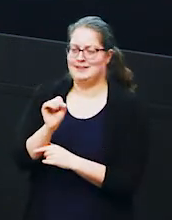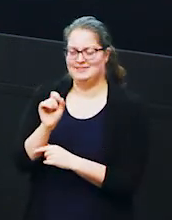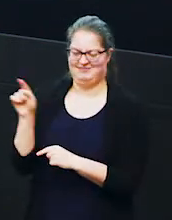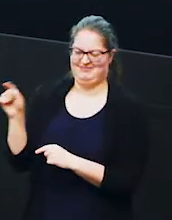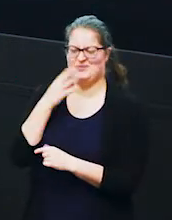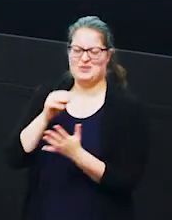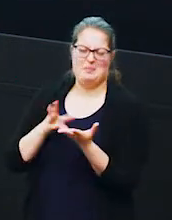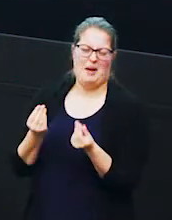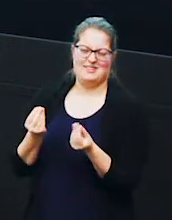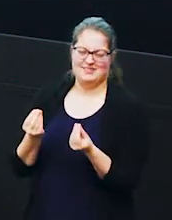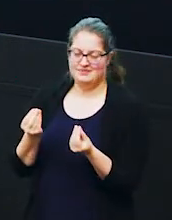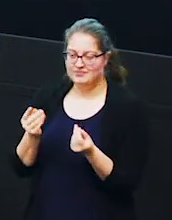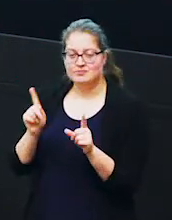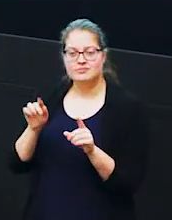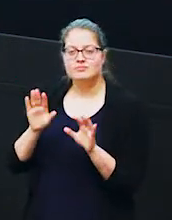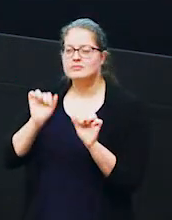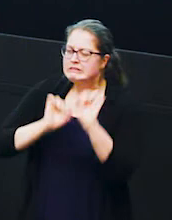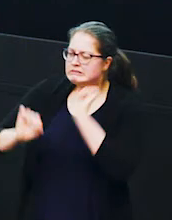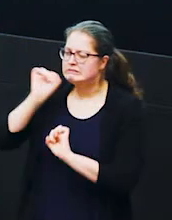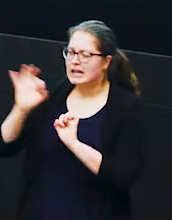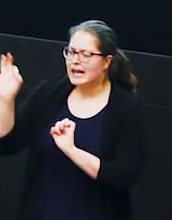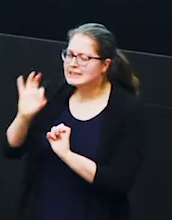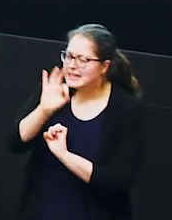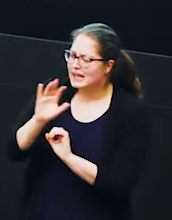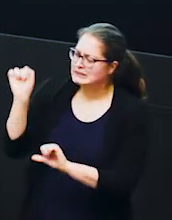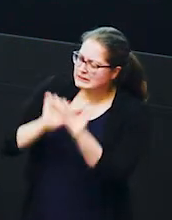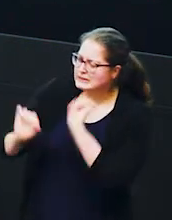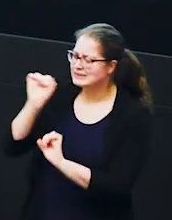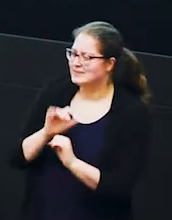it's also a really good fly repellent insect repellent so covering yourself in mud